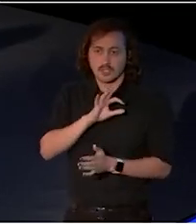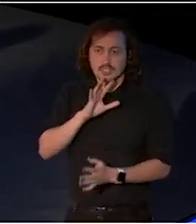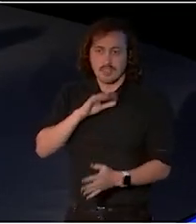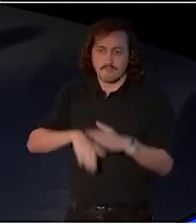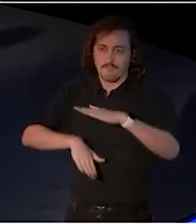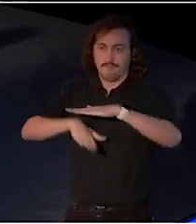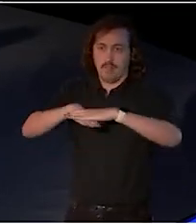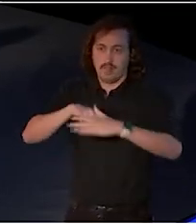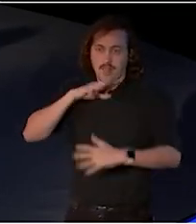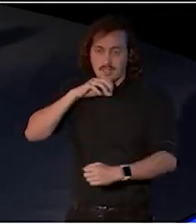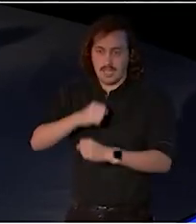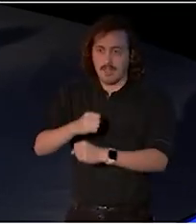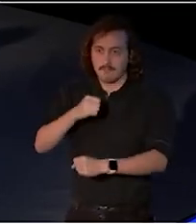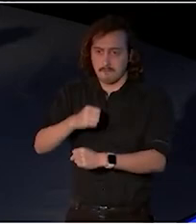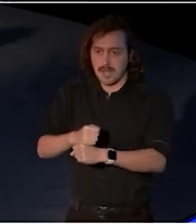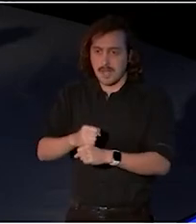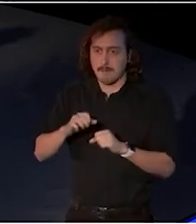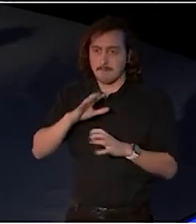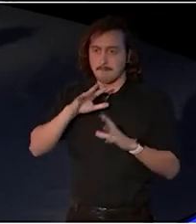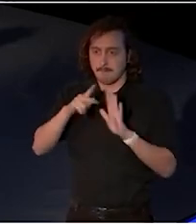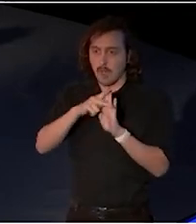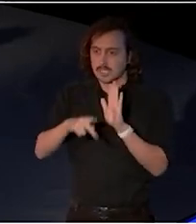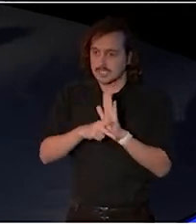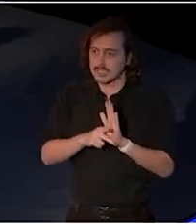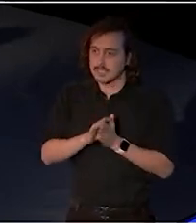a whole of government response because it speaks to,